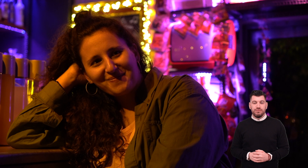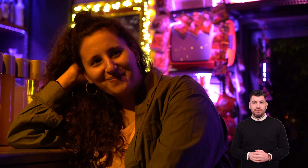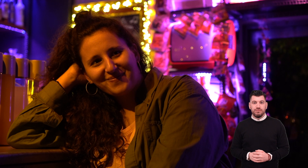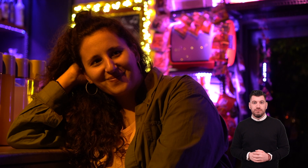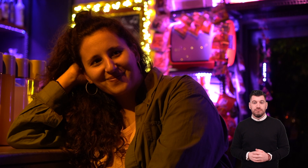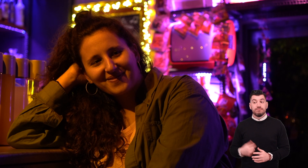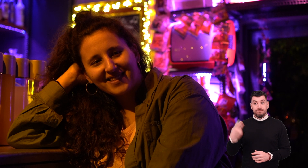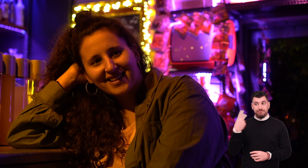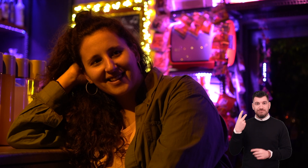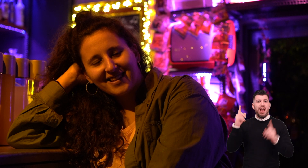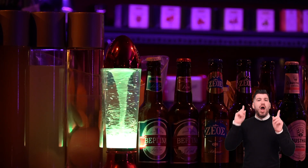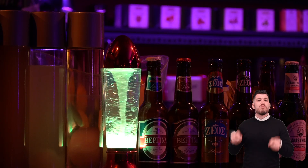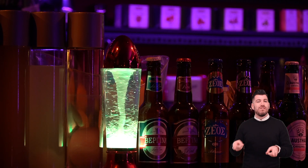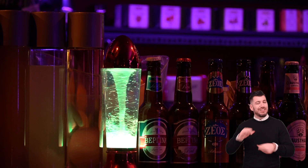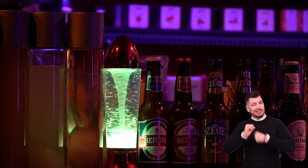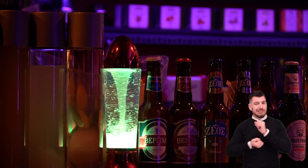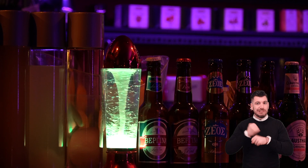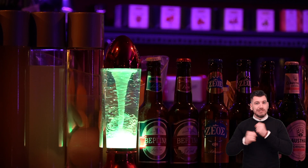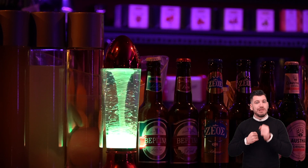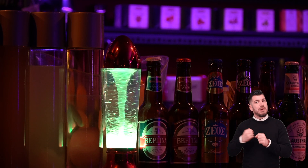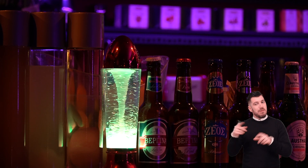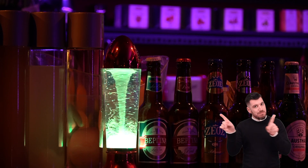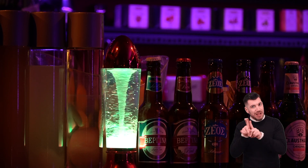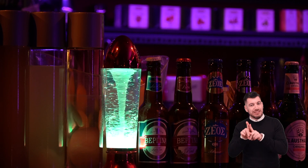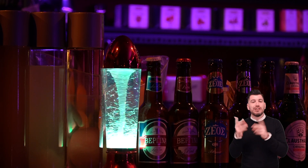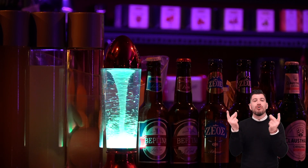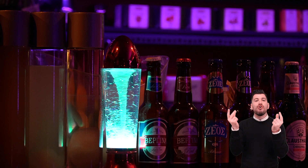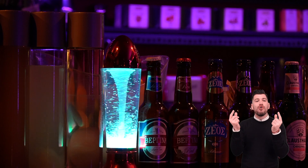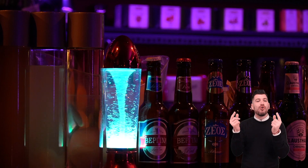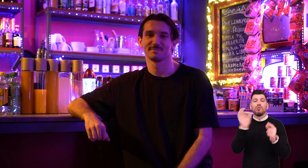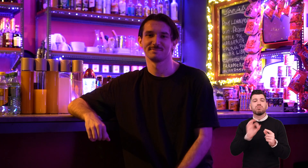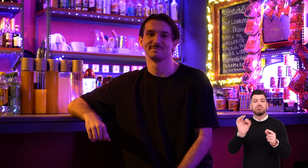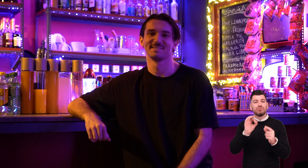We decided to try dancing together on the stage of the Vault Theater,